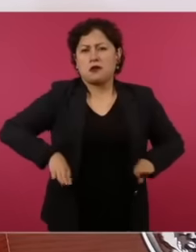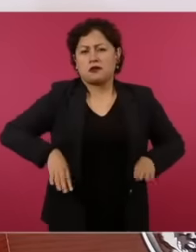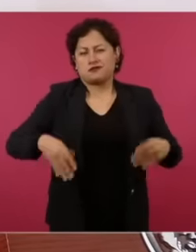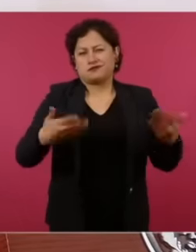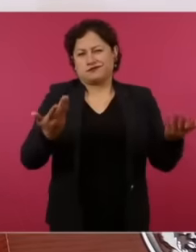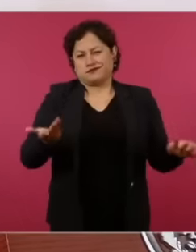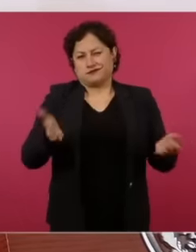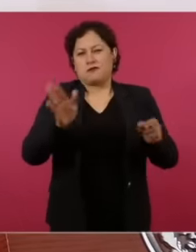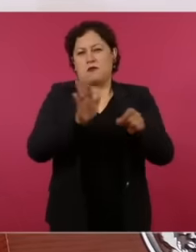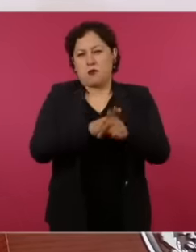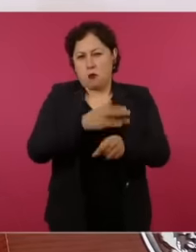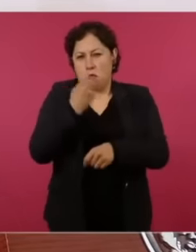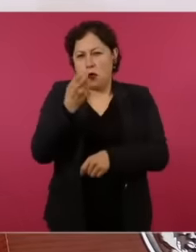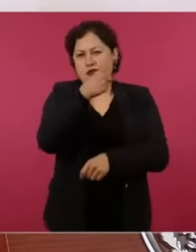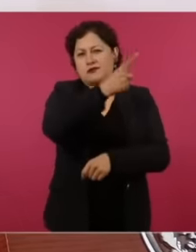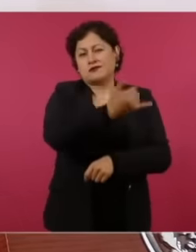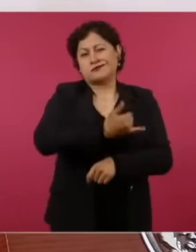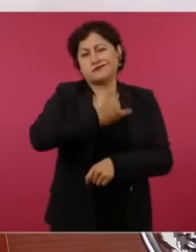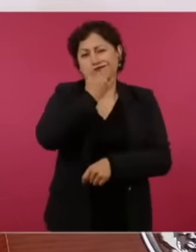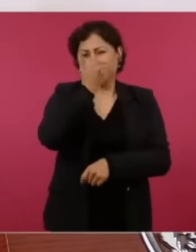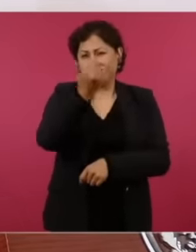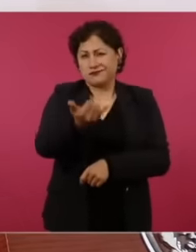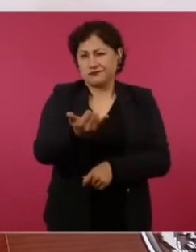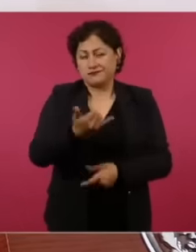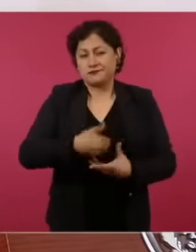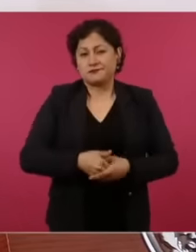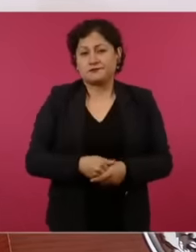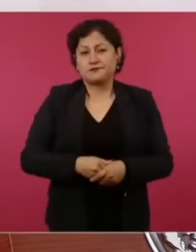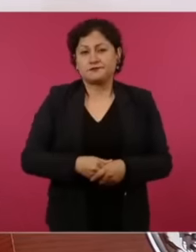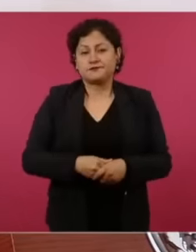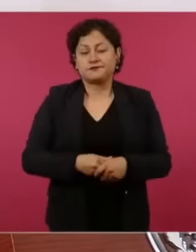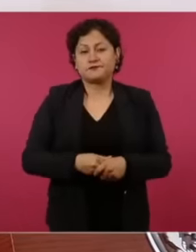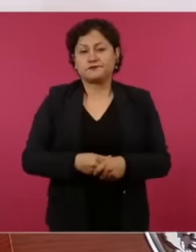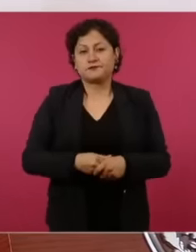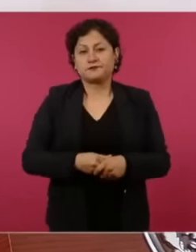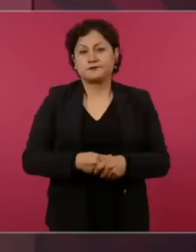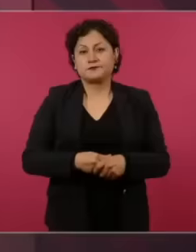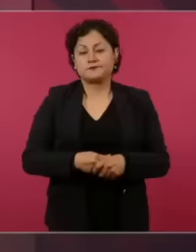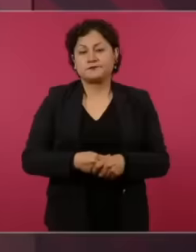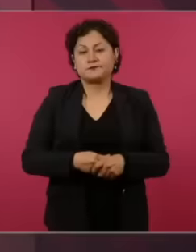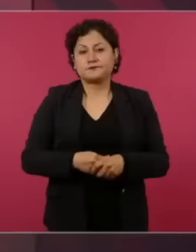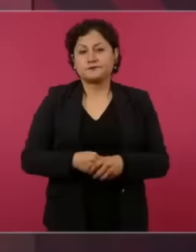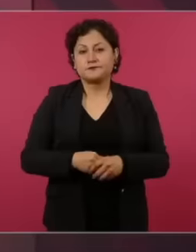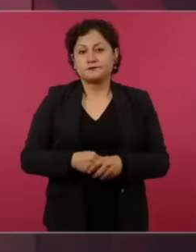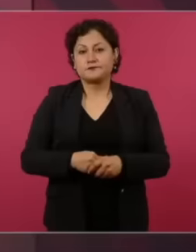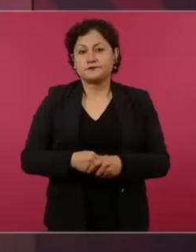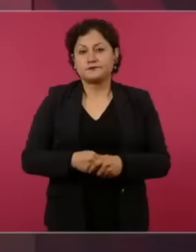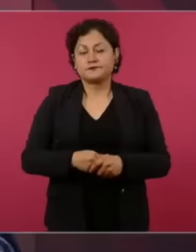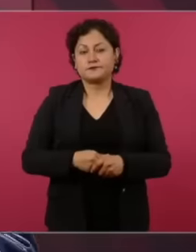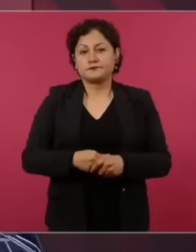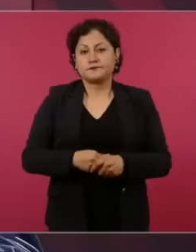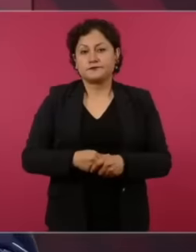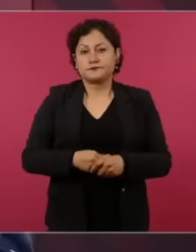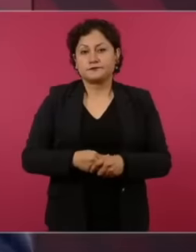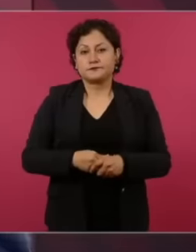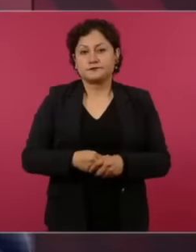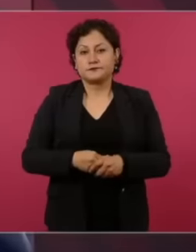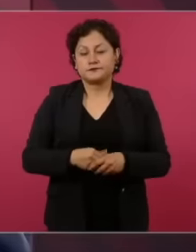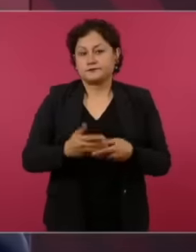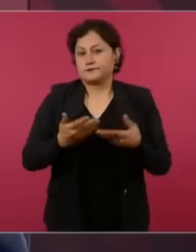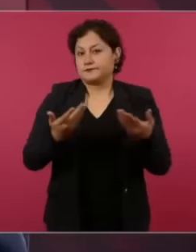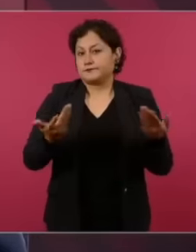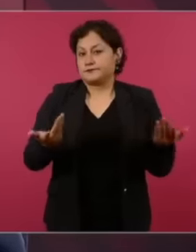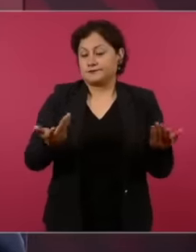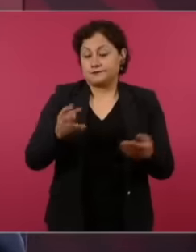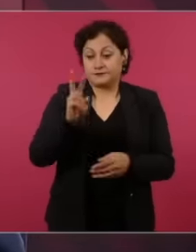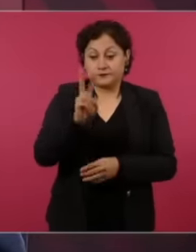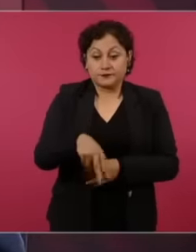wrong, now they fly,